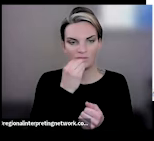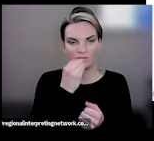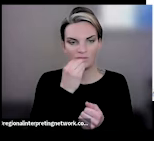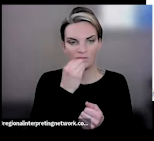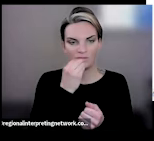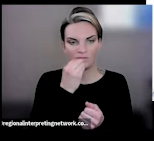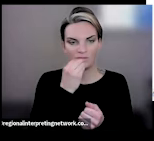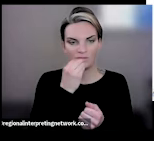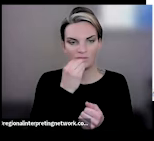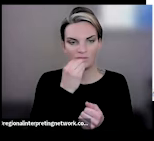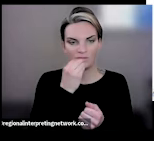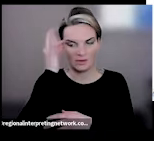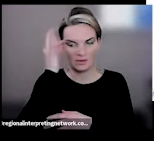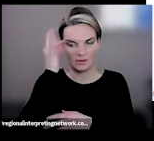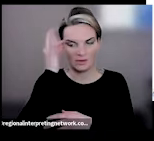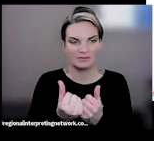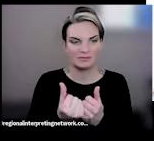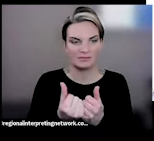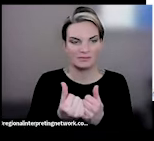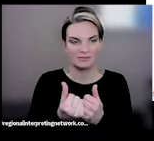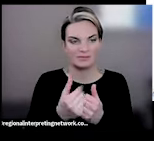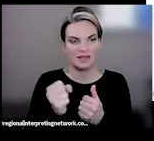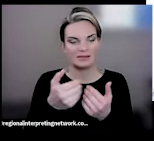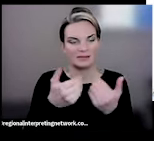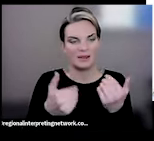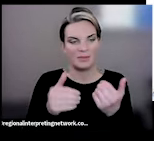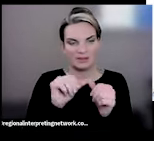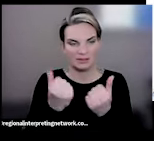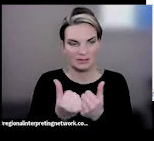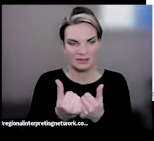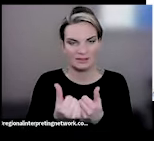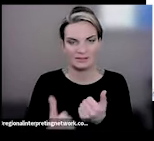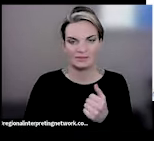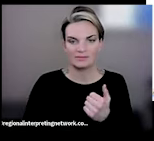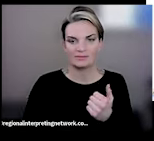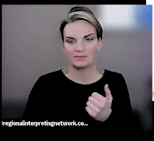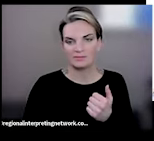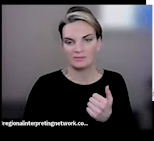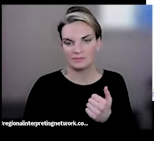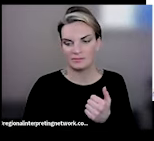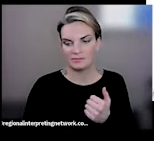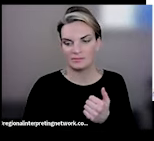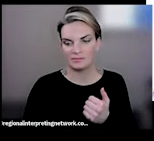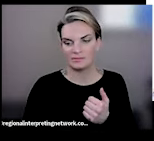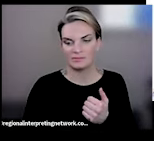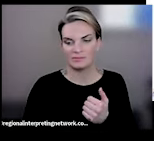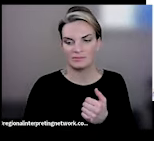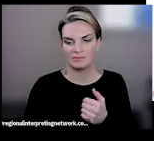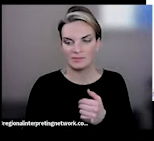and sub-agencies, but the two agencies that I think are really important to bring up that